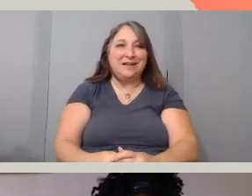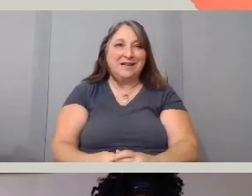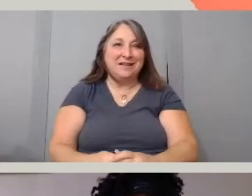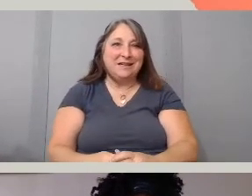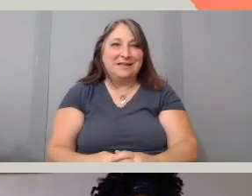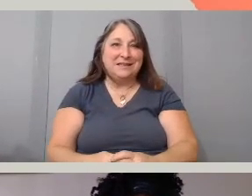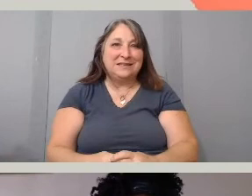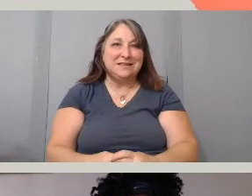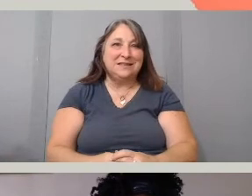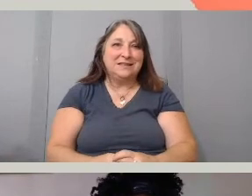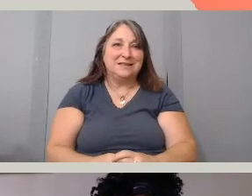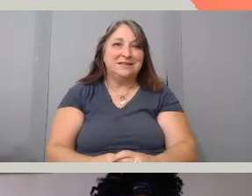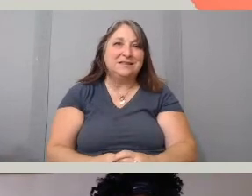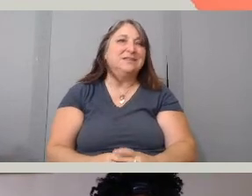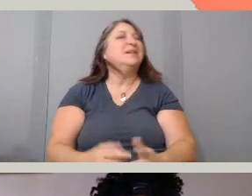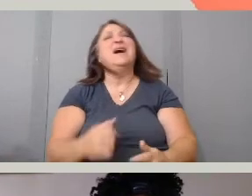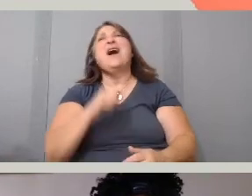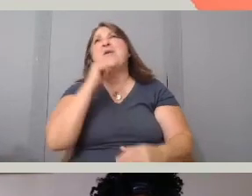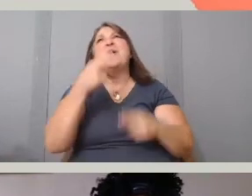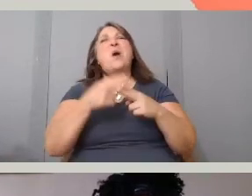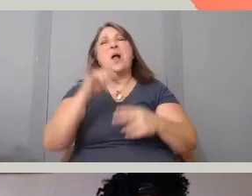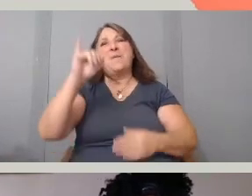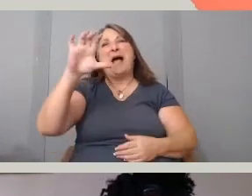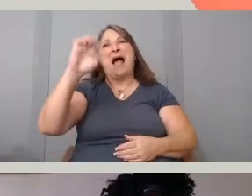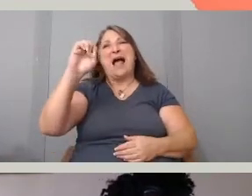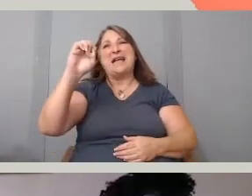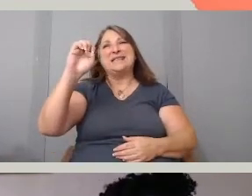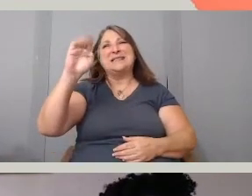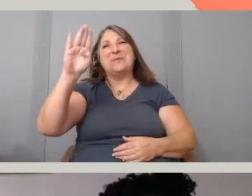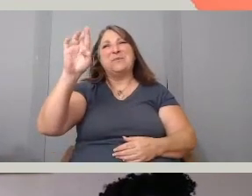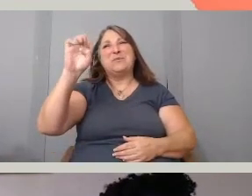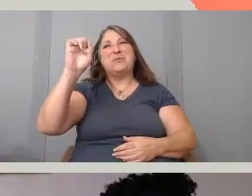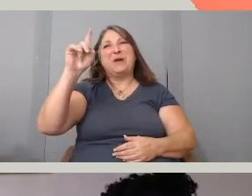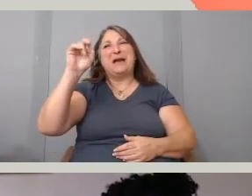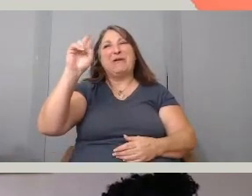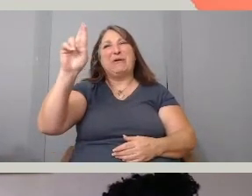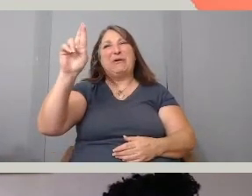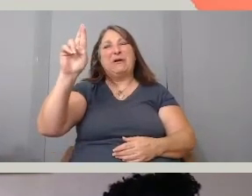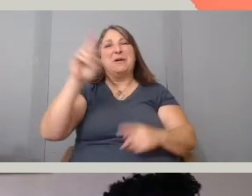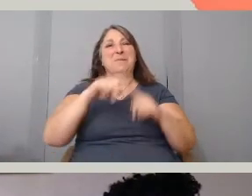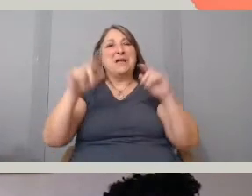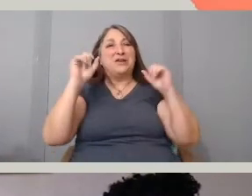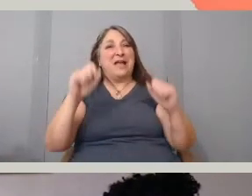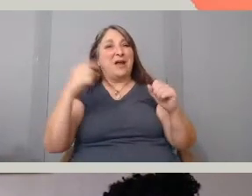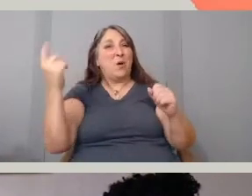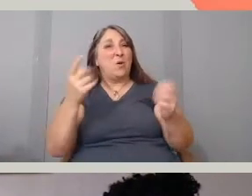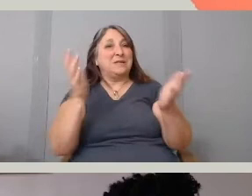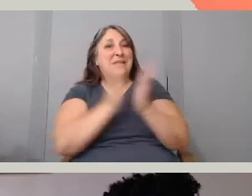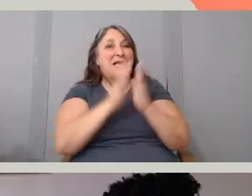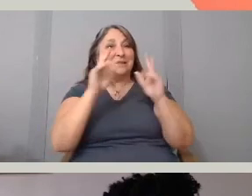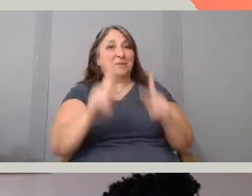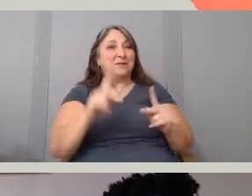I wouldn't say ice breaker questions but I would say you can always ask a person a question more than once.